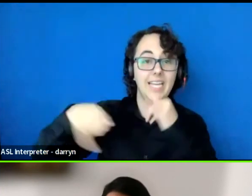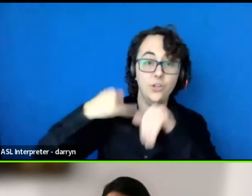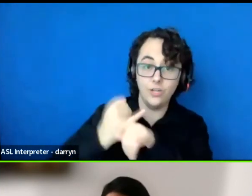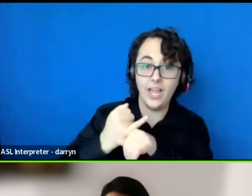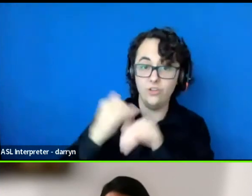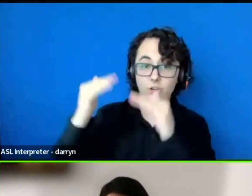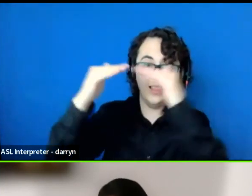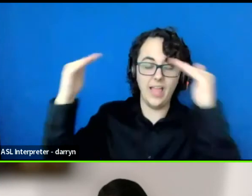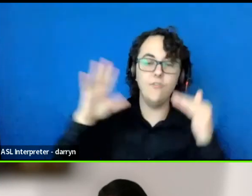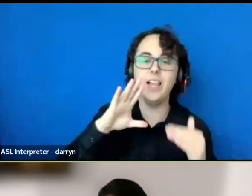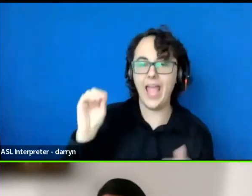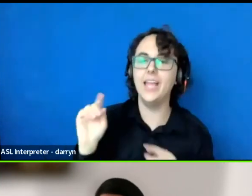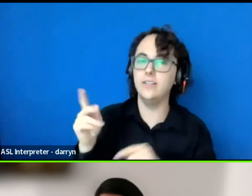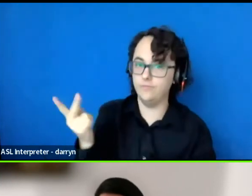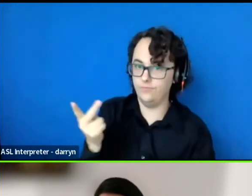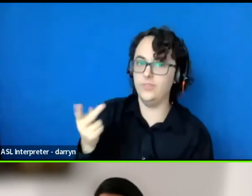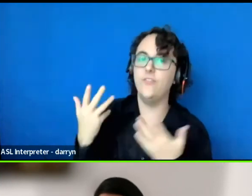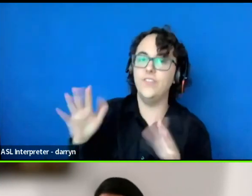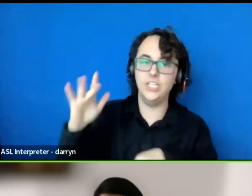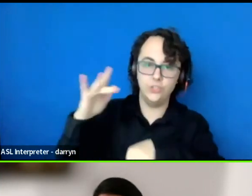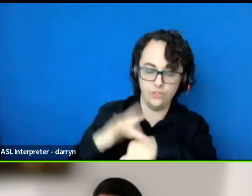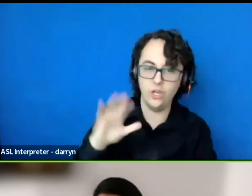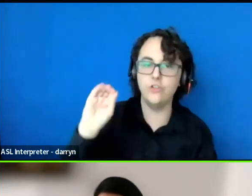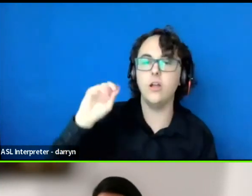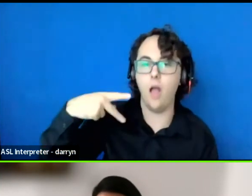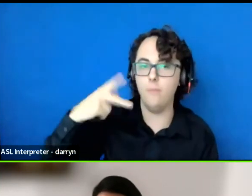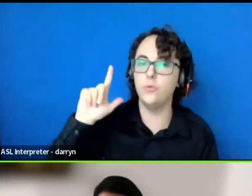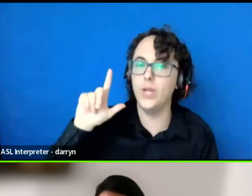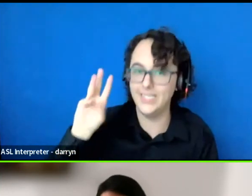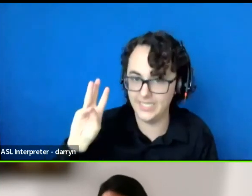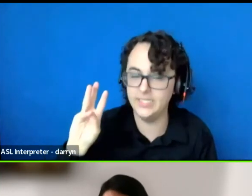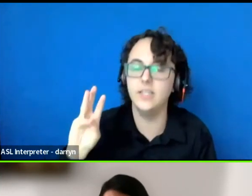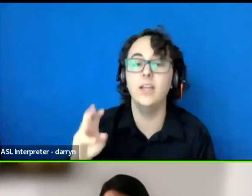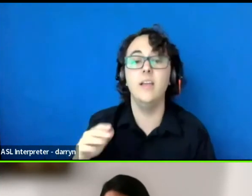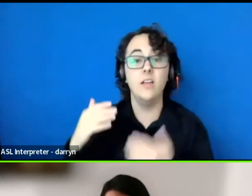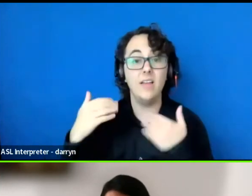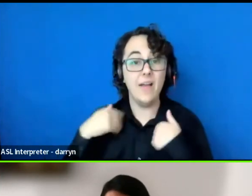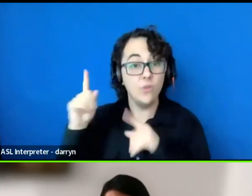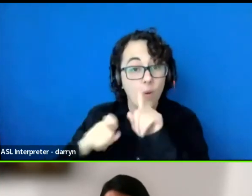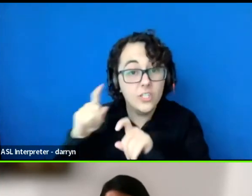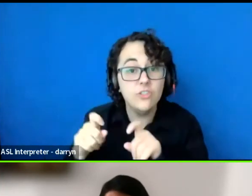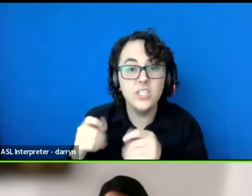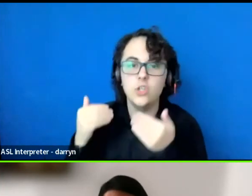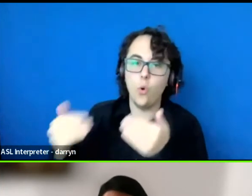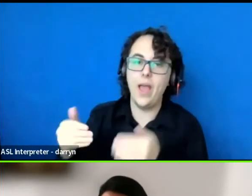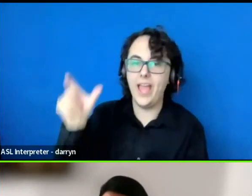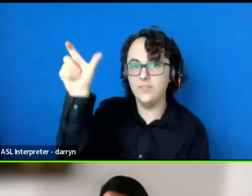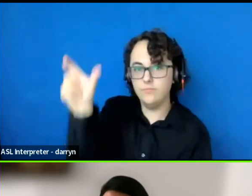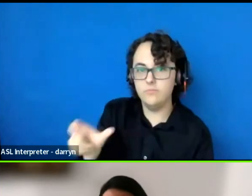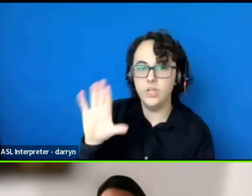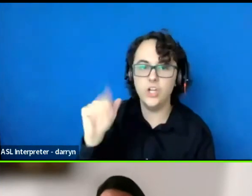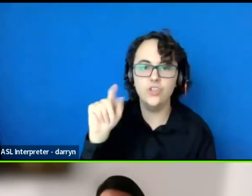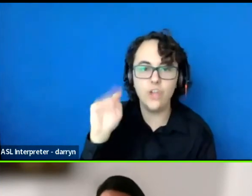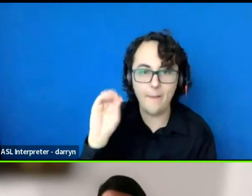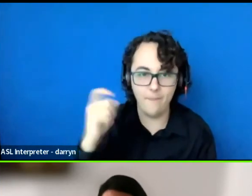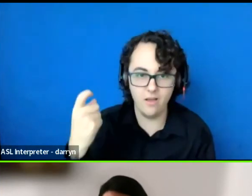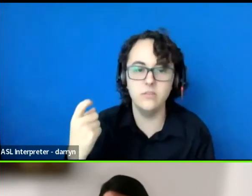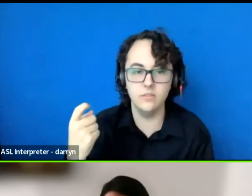If you have any questions for the speakers, please put your questions in the chat. If we have time, we will take one to two questions